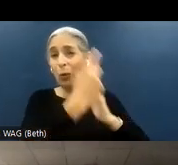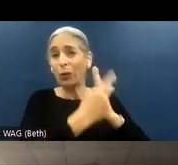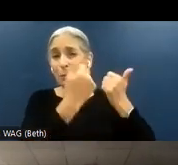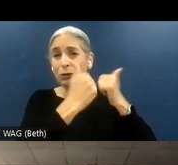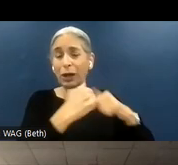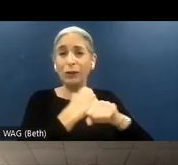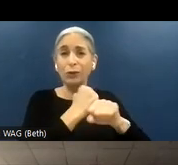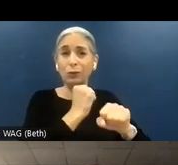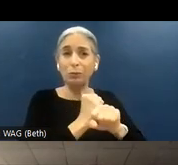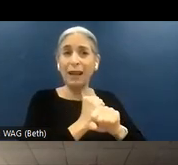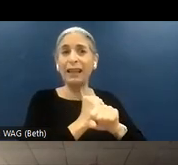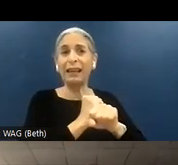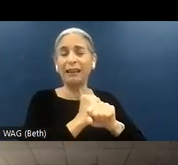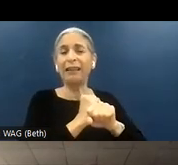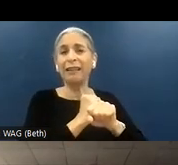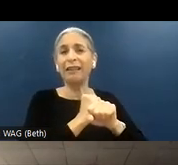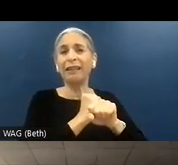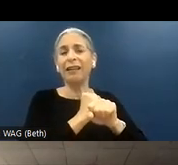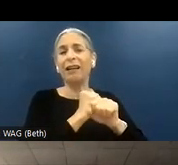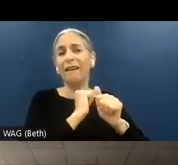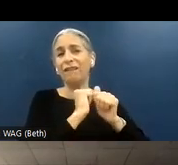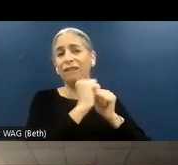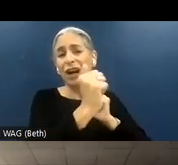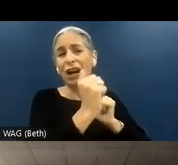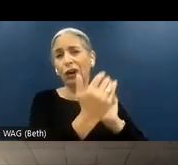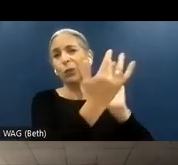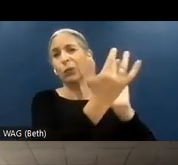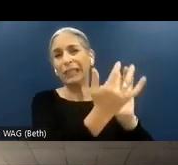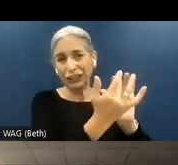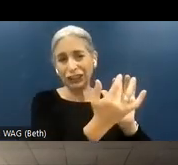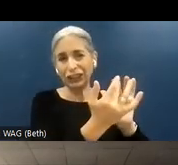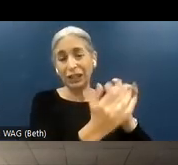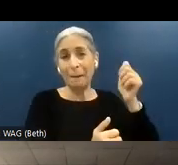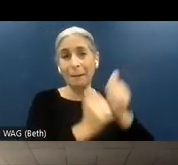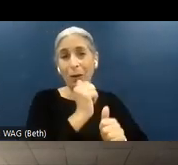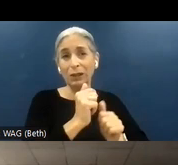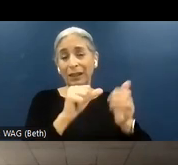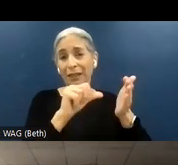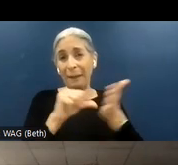legal risk. That could be let's make sure that the majority of our pages don't have